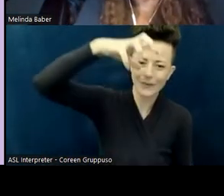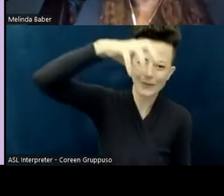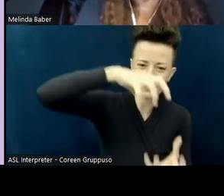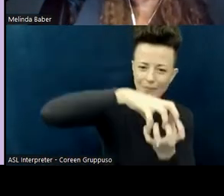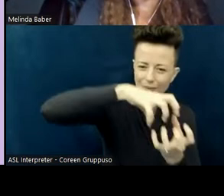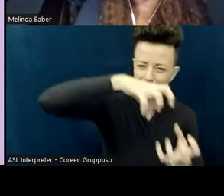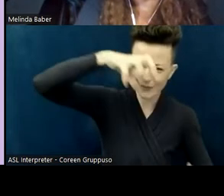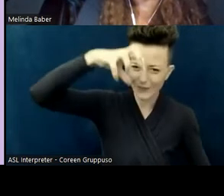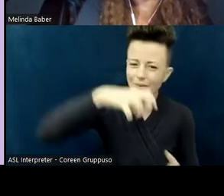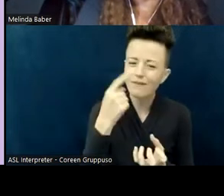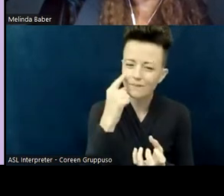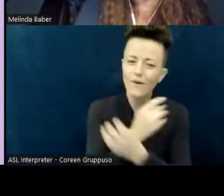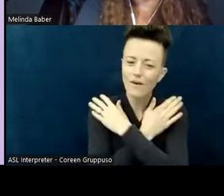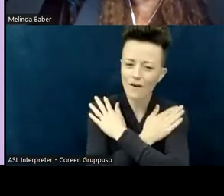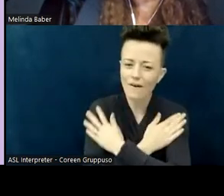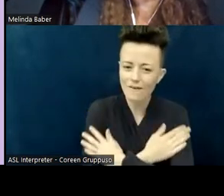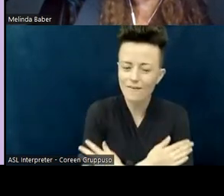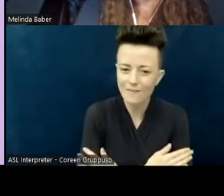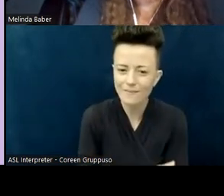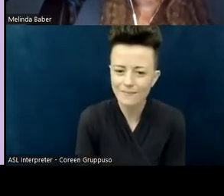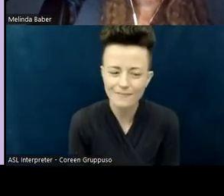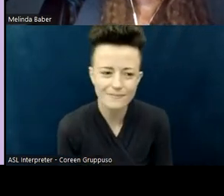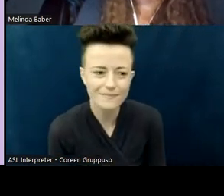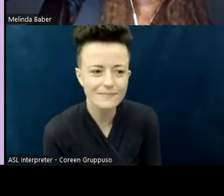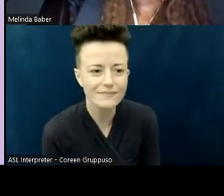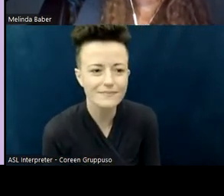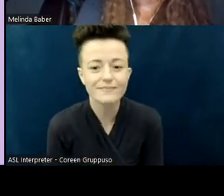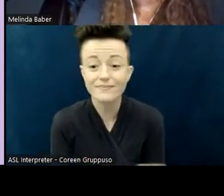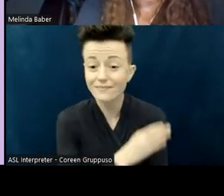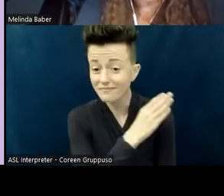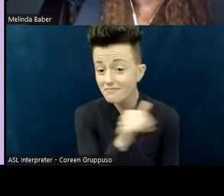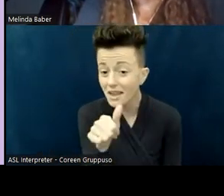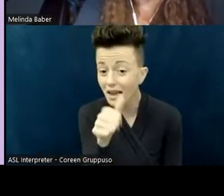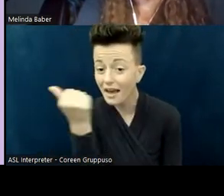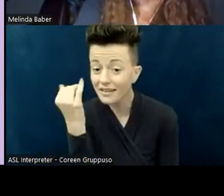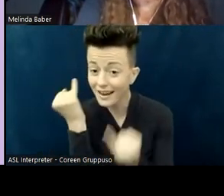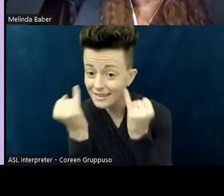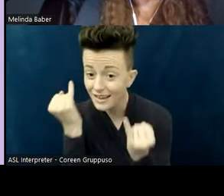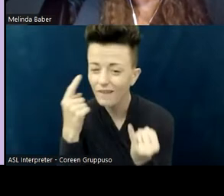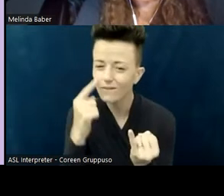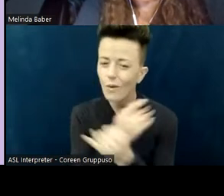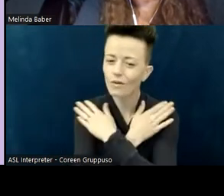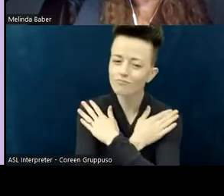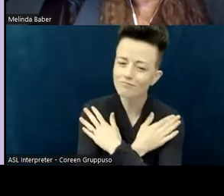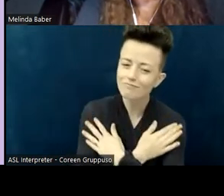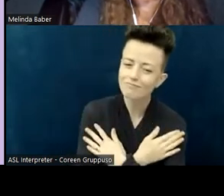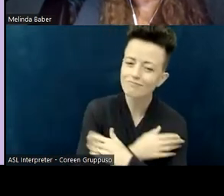of making worship meaningful. These are both things from a worship that I did at a facility I was working at.